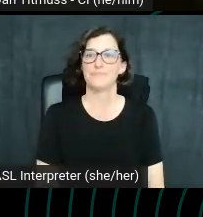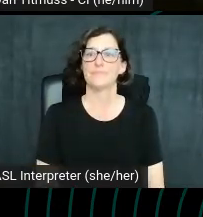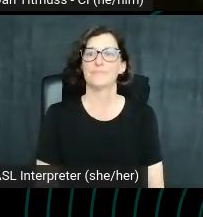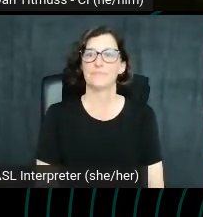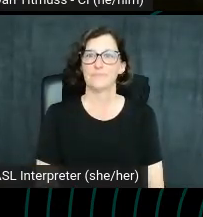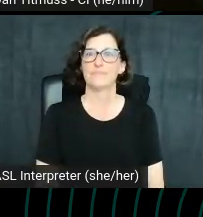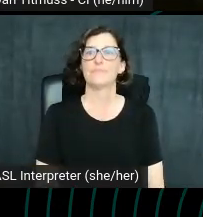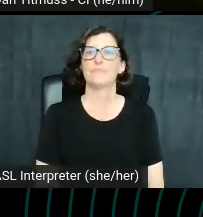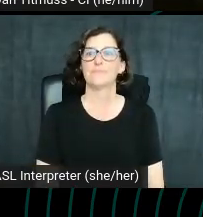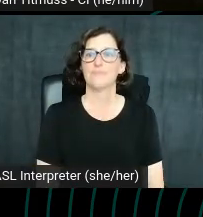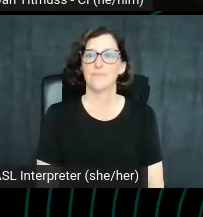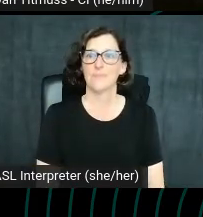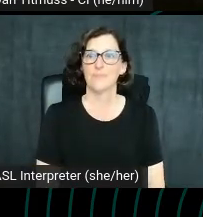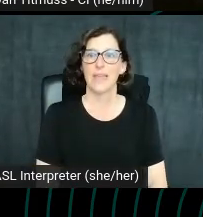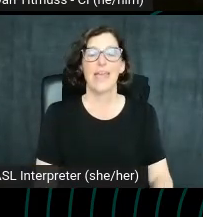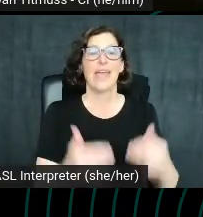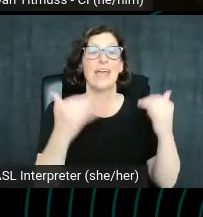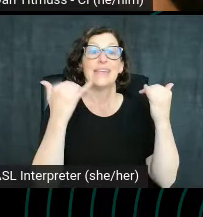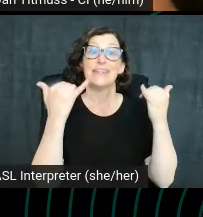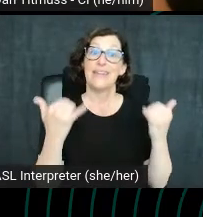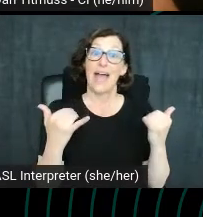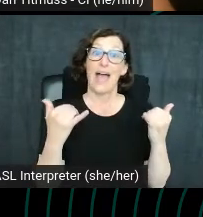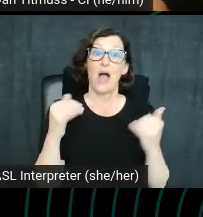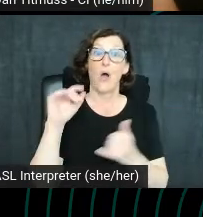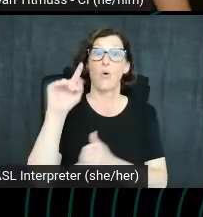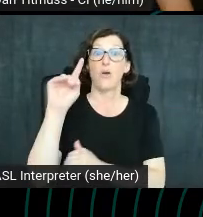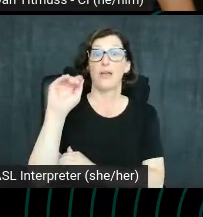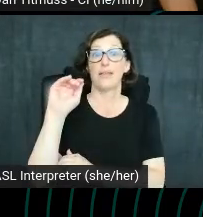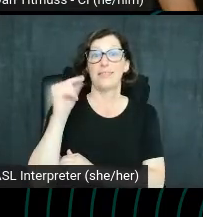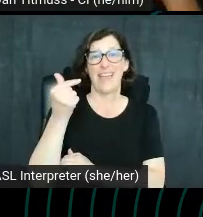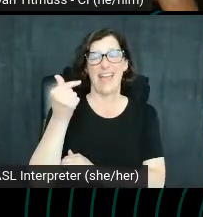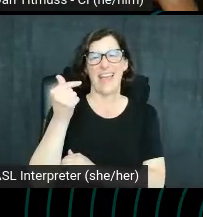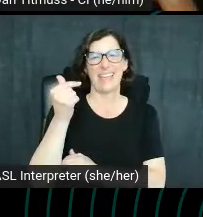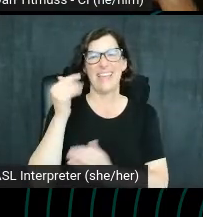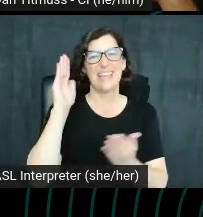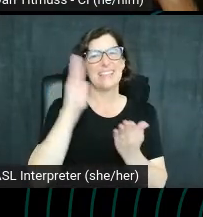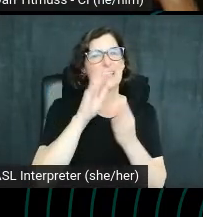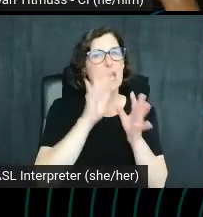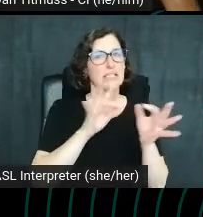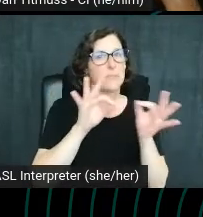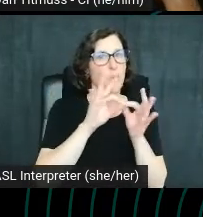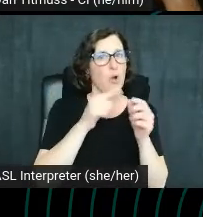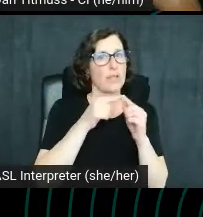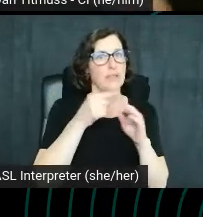Let's talk about tag. So tags are less important than they used to be for YouTube SEO as the